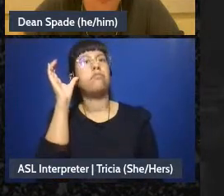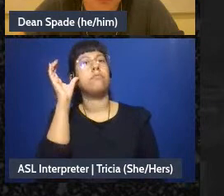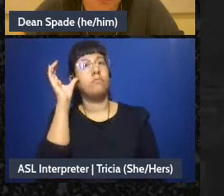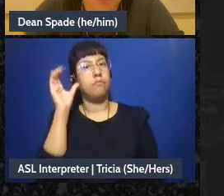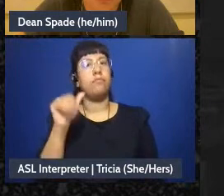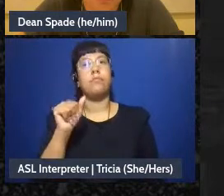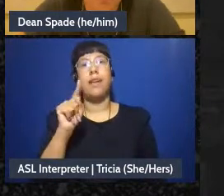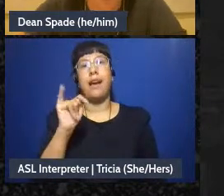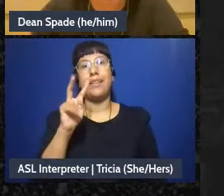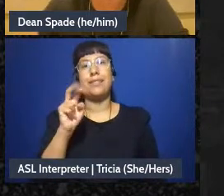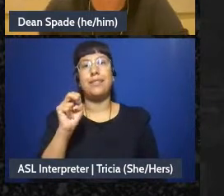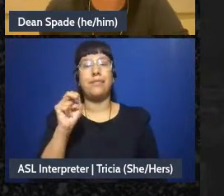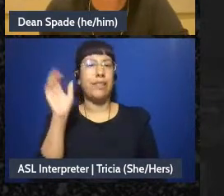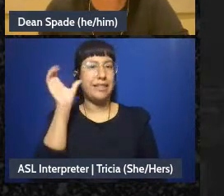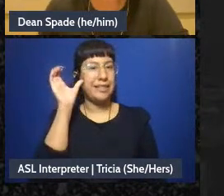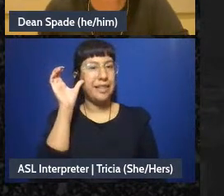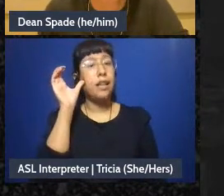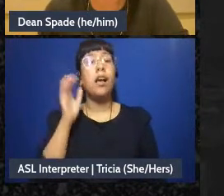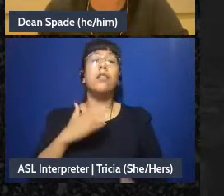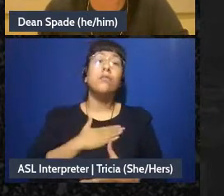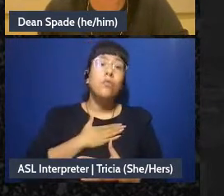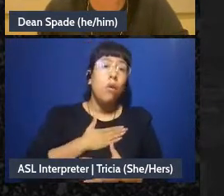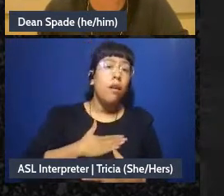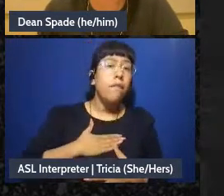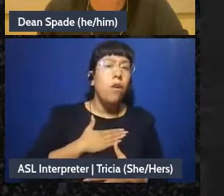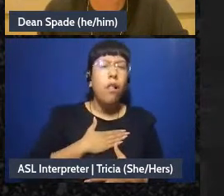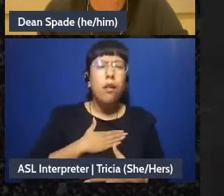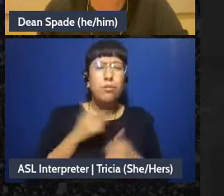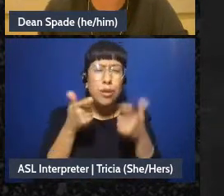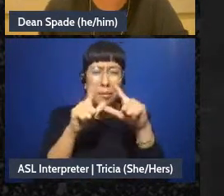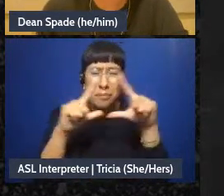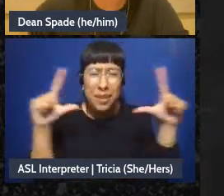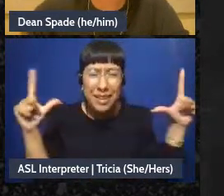joyful. Trying to make this bigger so I can see these little words,